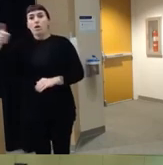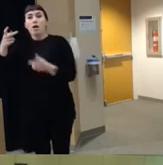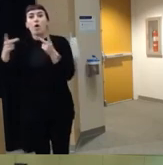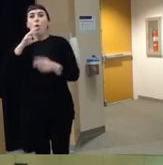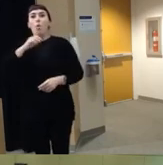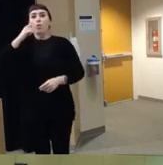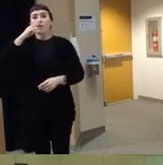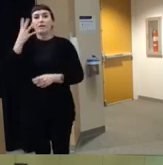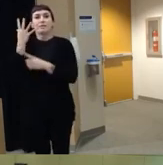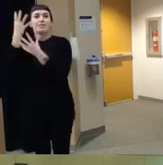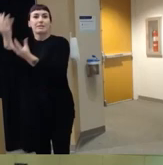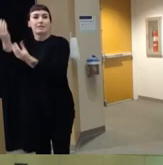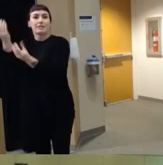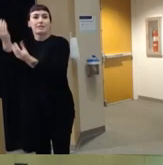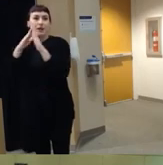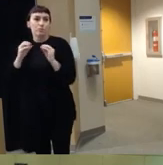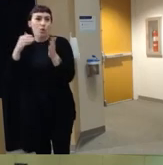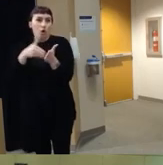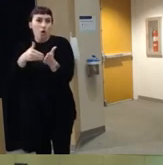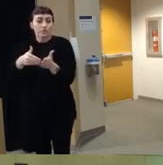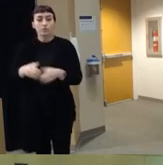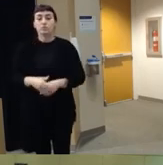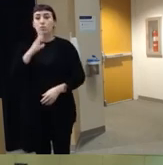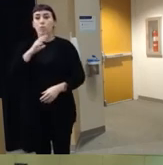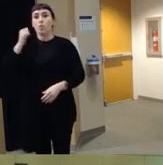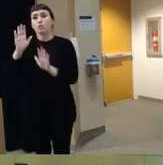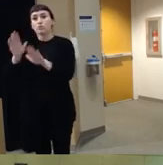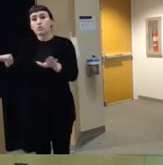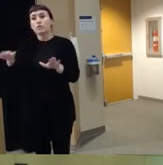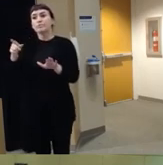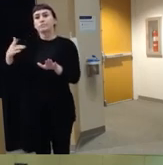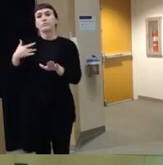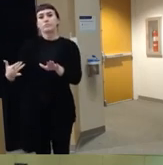out of the home um so among older children um they were more likely than younger children